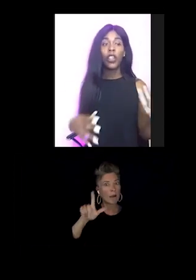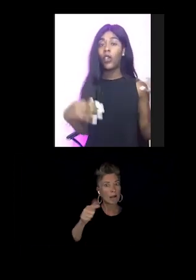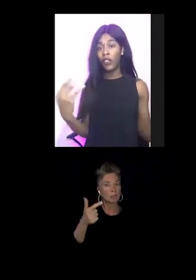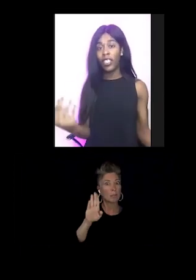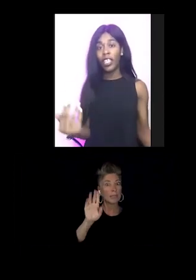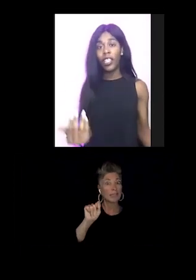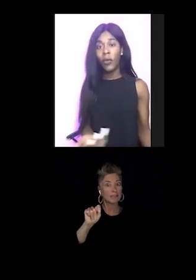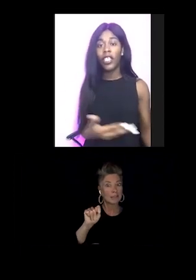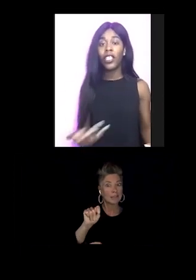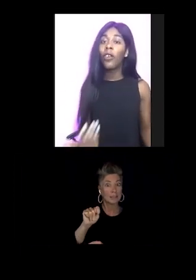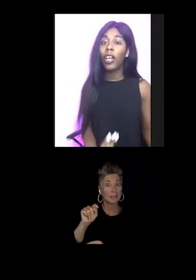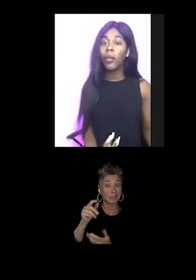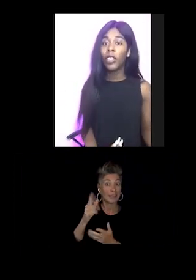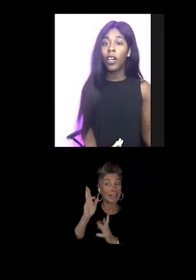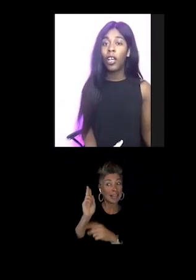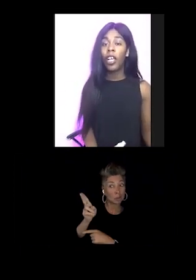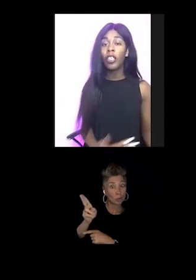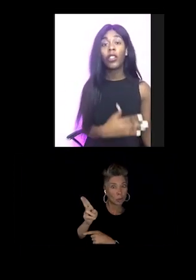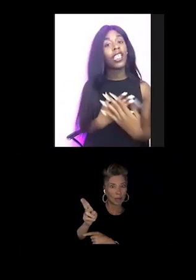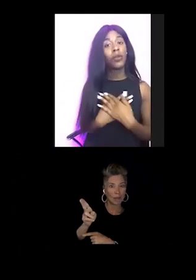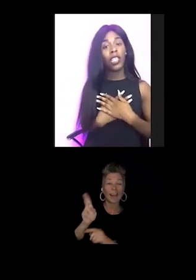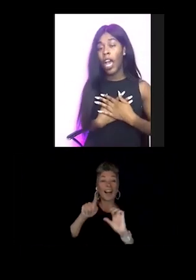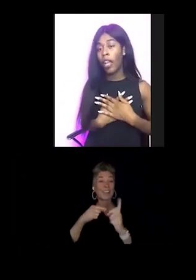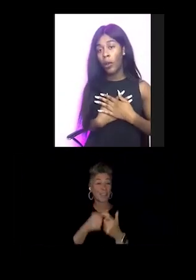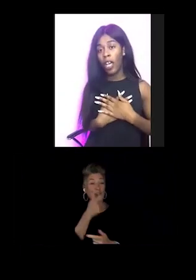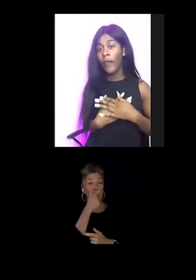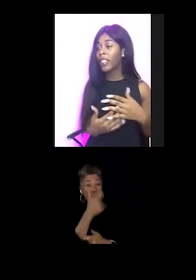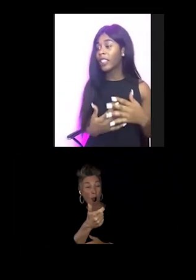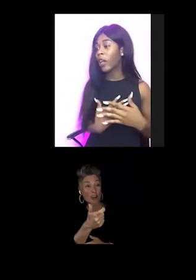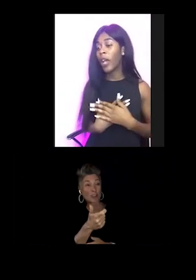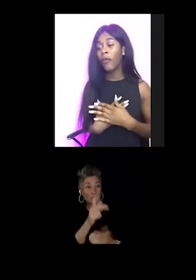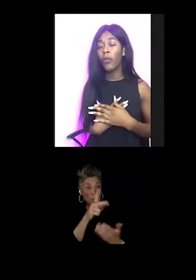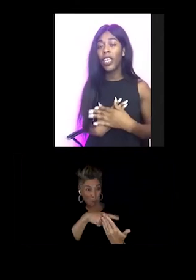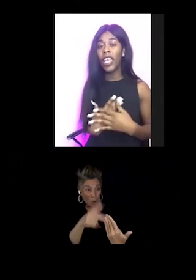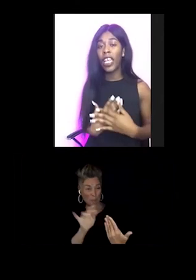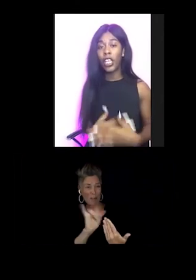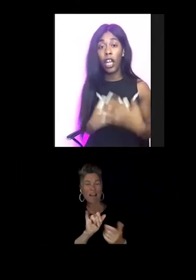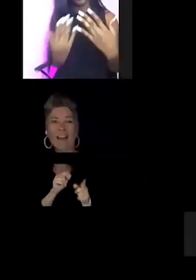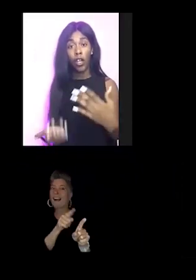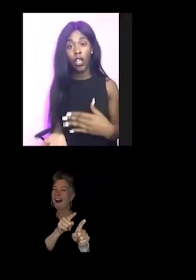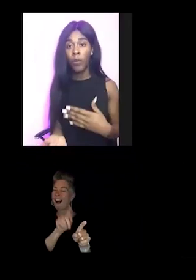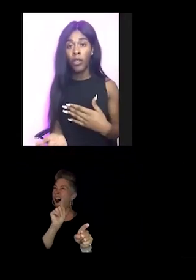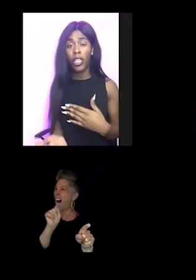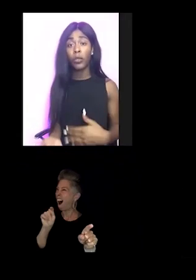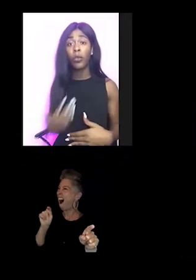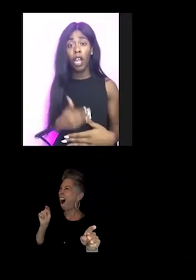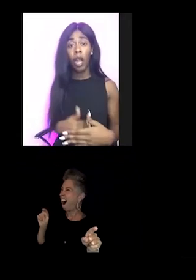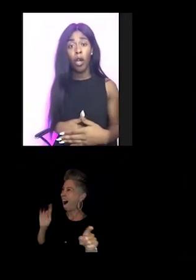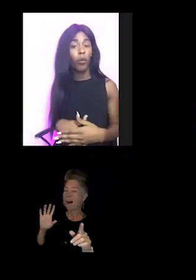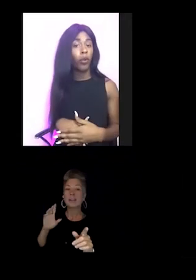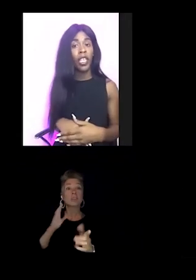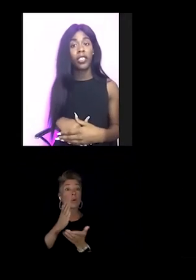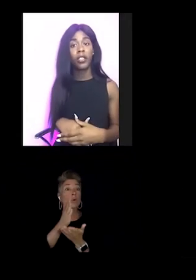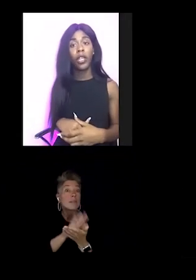you can see them when the show comes on. So that's one thing I do love and it's like a way of reconnecting our younger communities with our ballroom history.